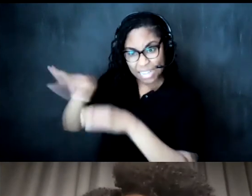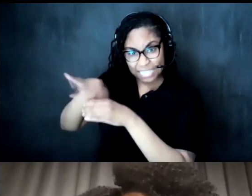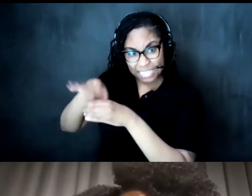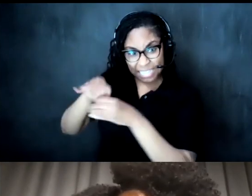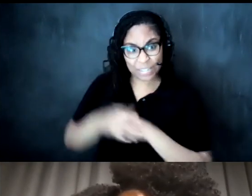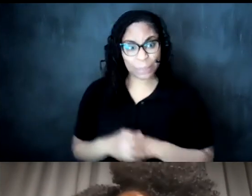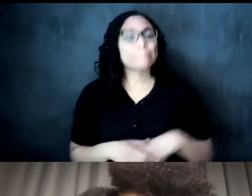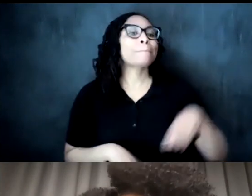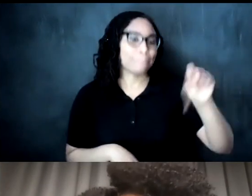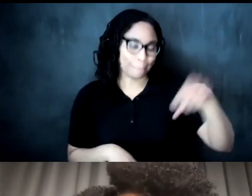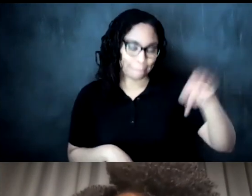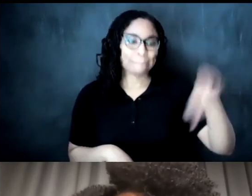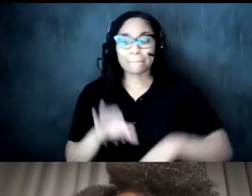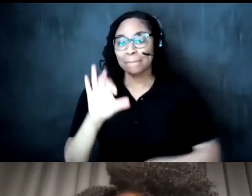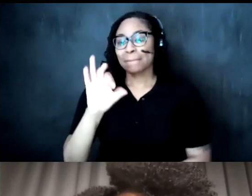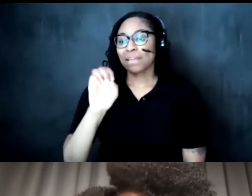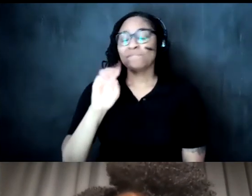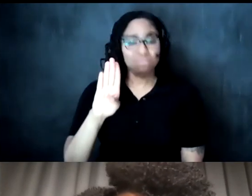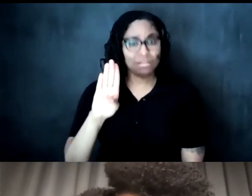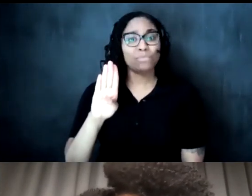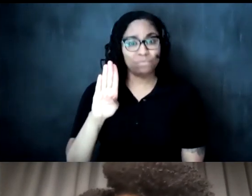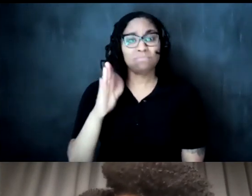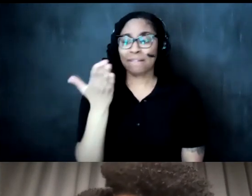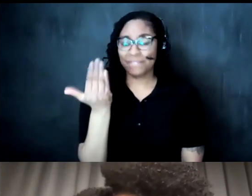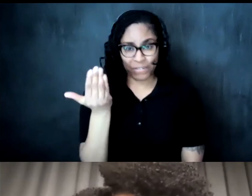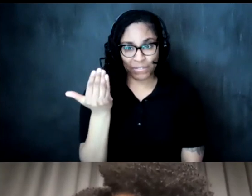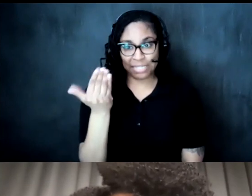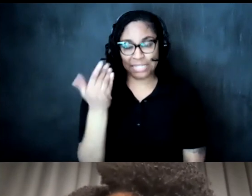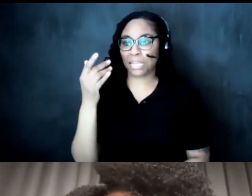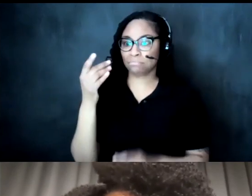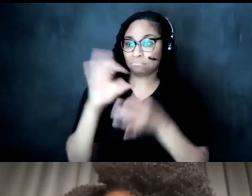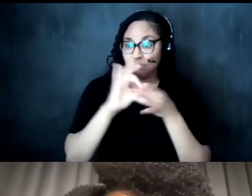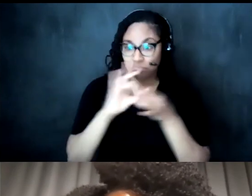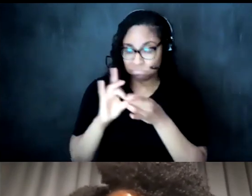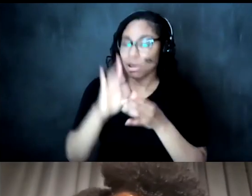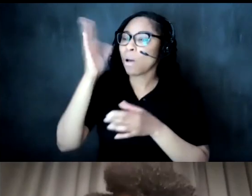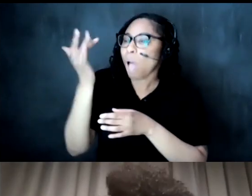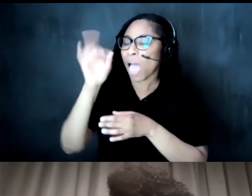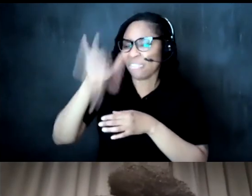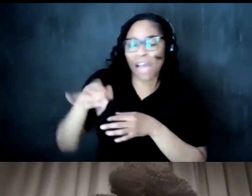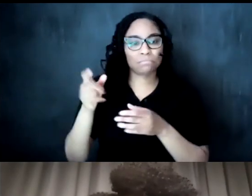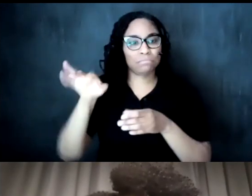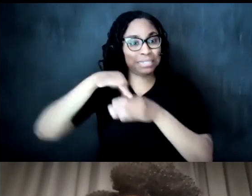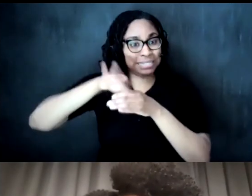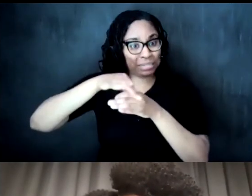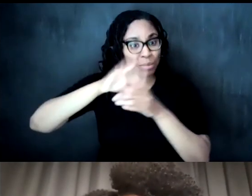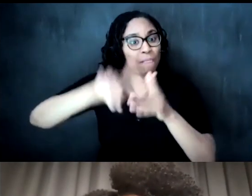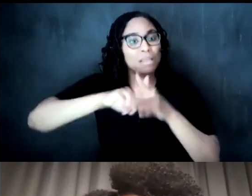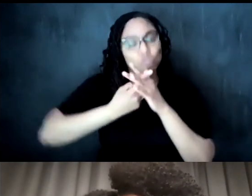february is relevant to the tea ceremony because it was a ceremony started by enslaved africans